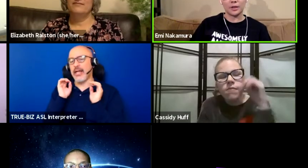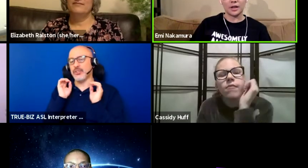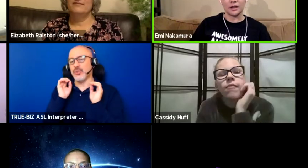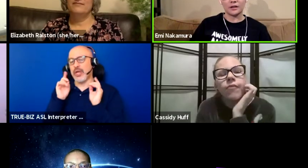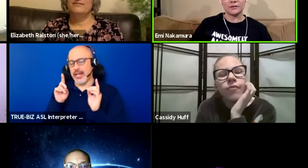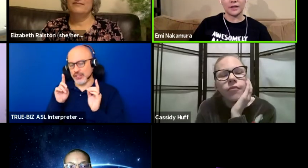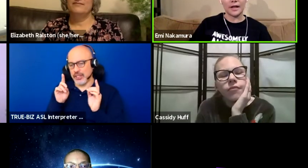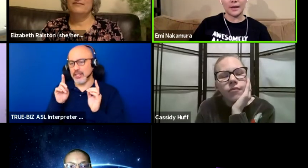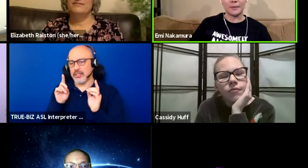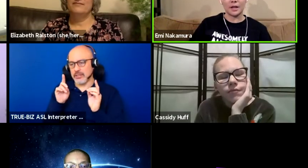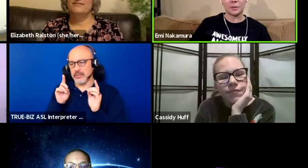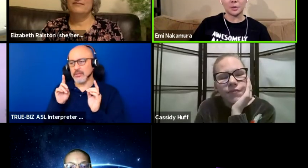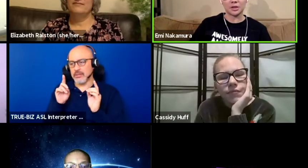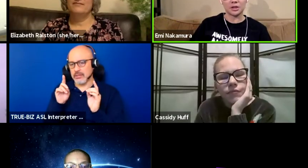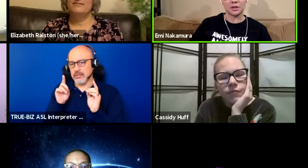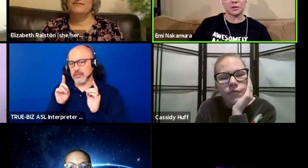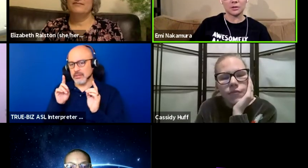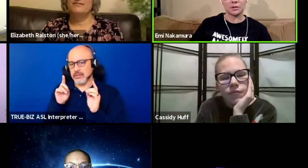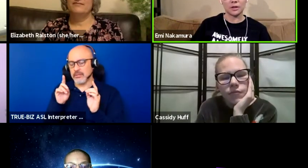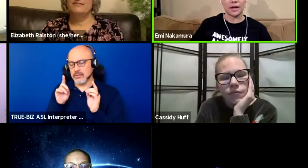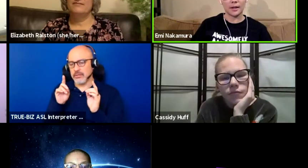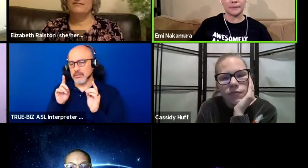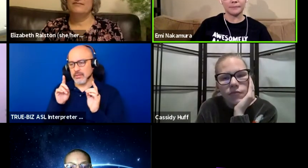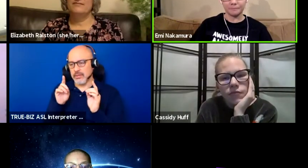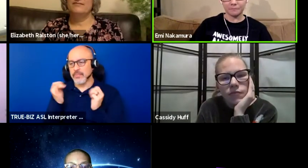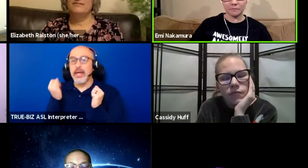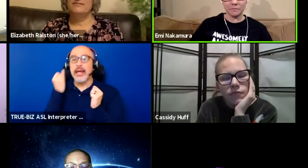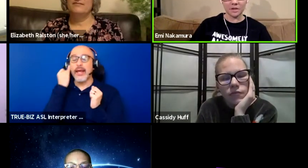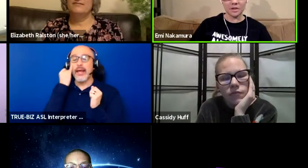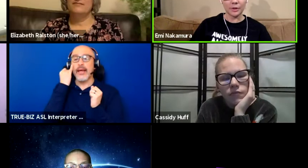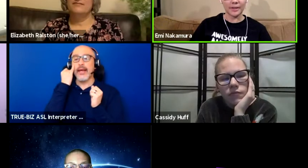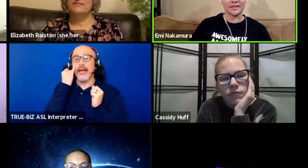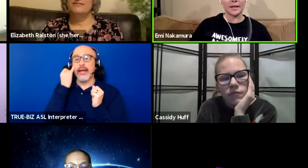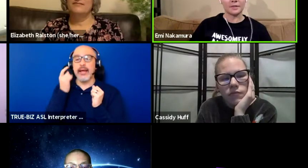of not being able to do it at the same time